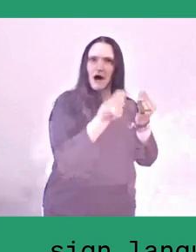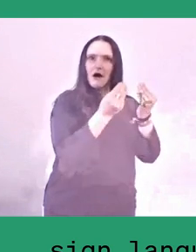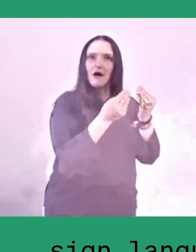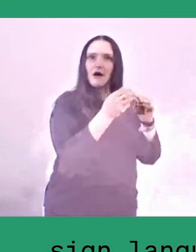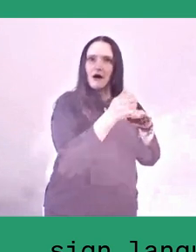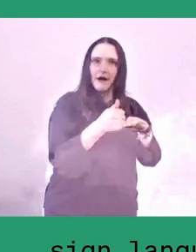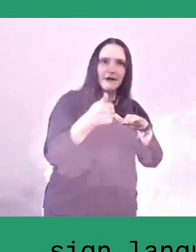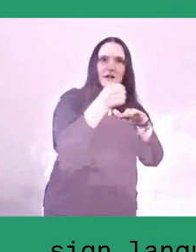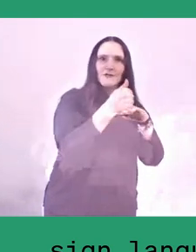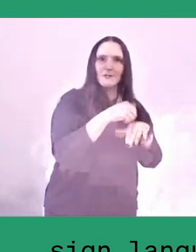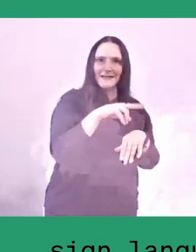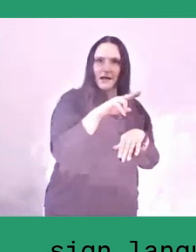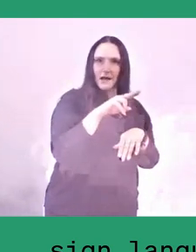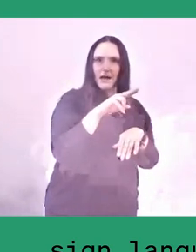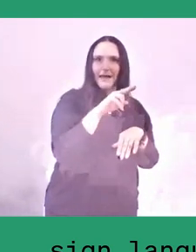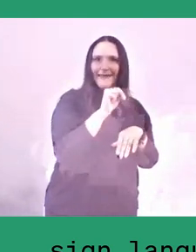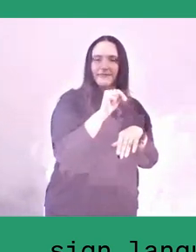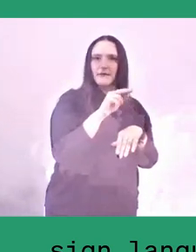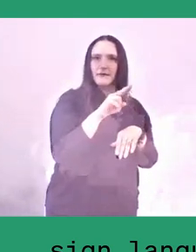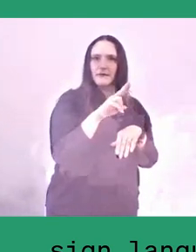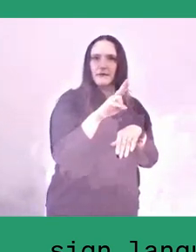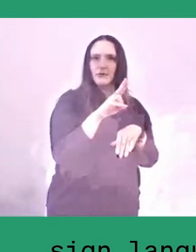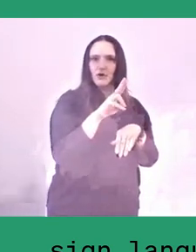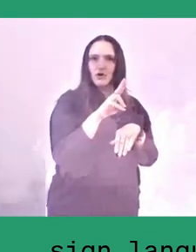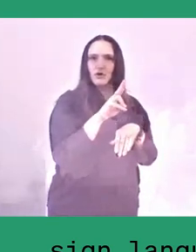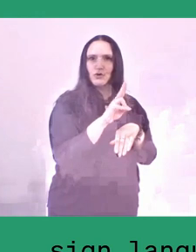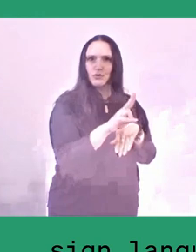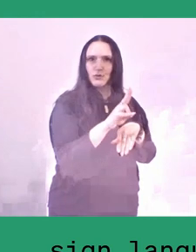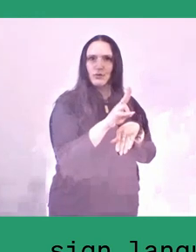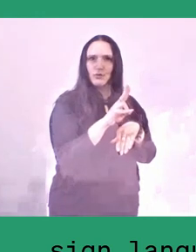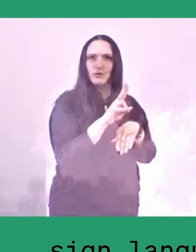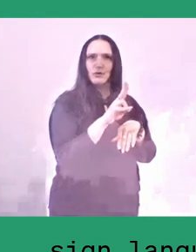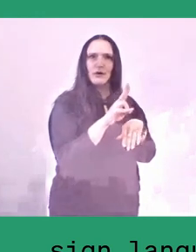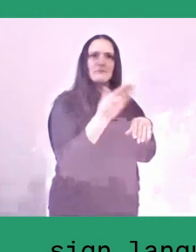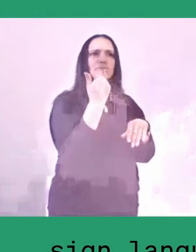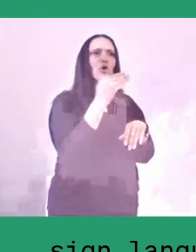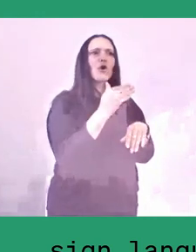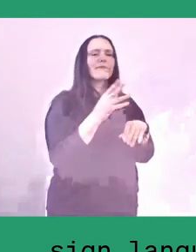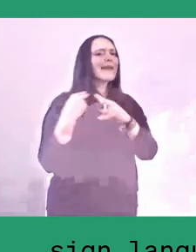which is a more traditional Islamic organisation in Indonesia,